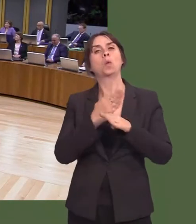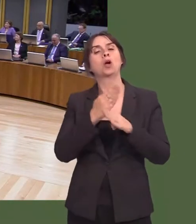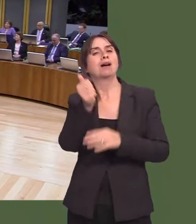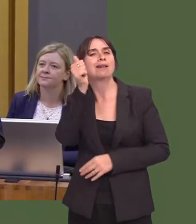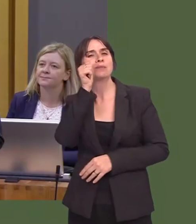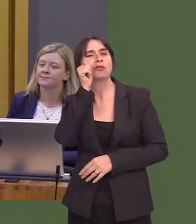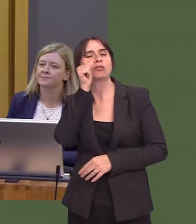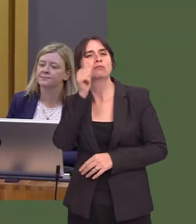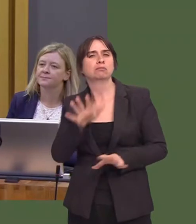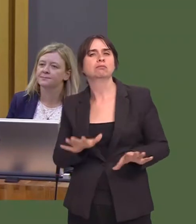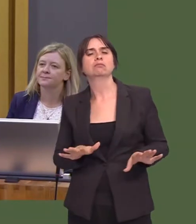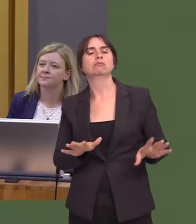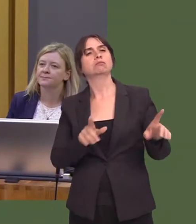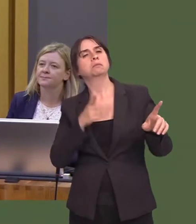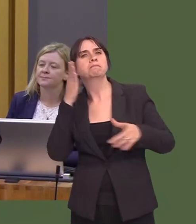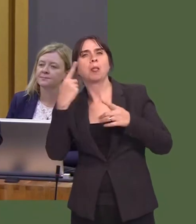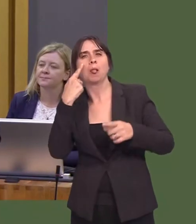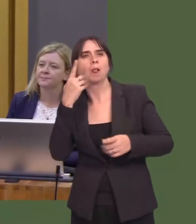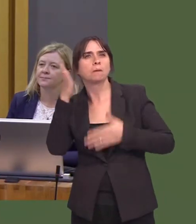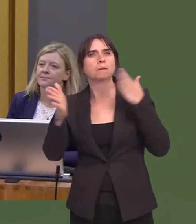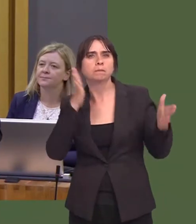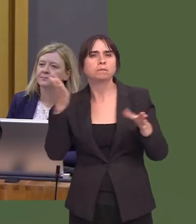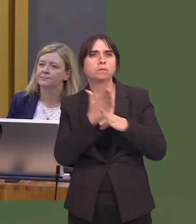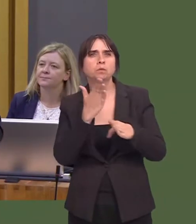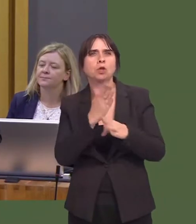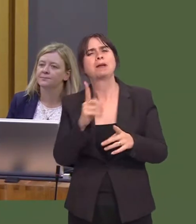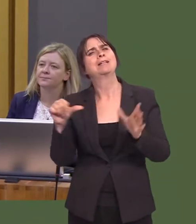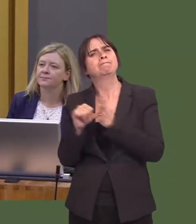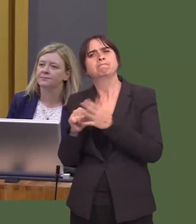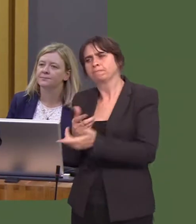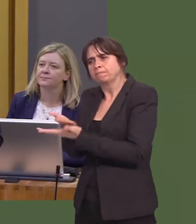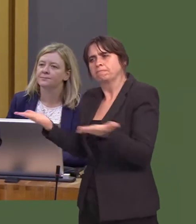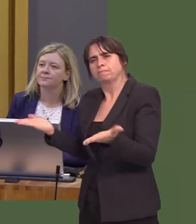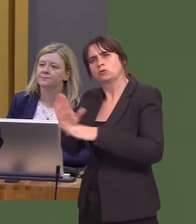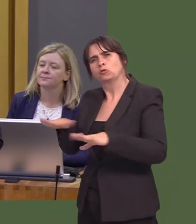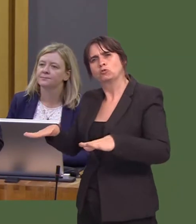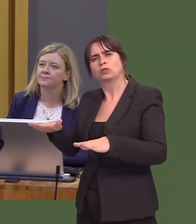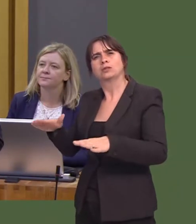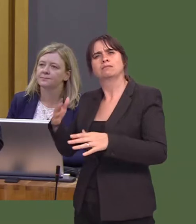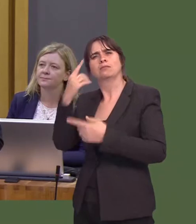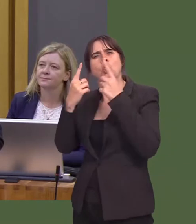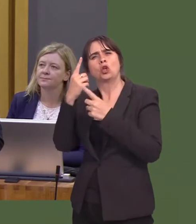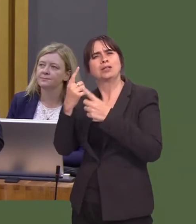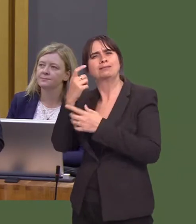learning difficulties and perhaps other neurological conditions, such as autism, which weíll be discussing tomorrow, often find difficulty in getting out to the workplace.